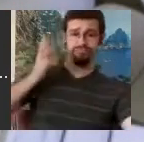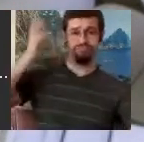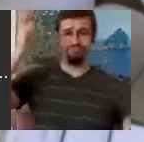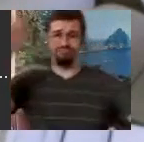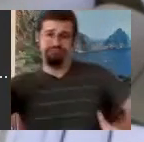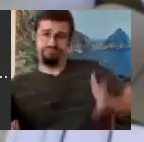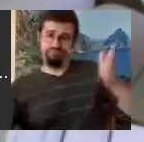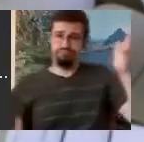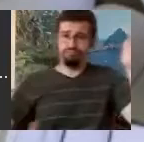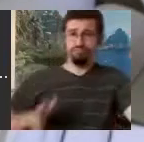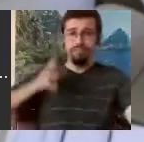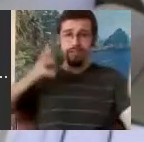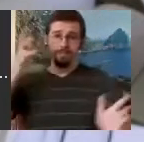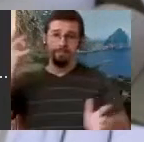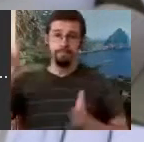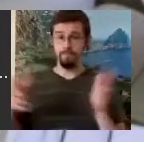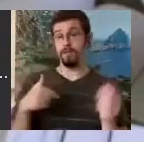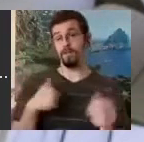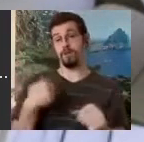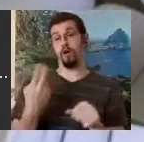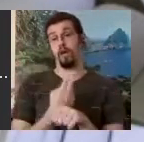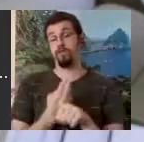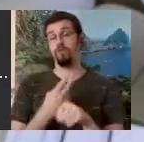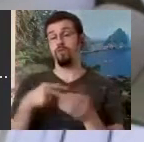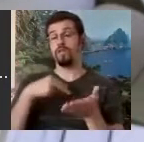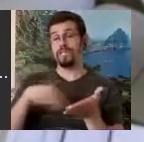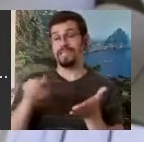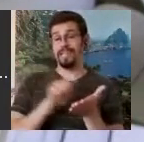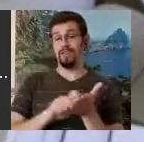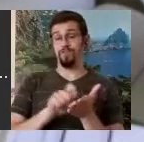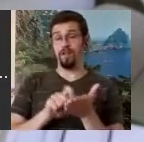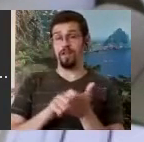using some of DanceWriting to show these because he was also using the lower body.